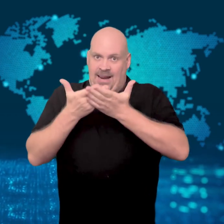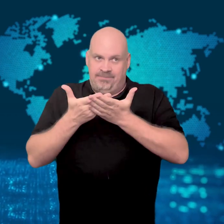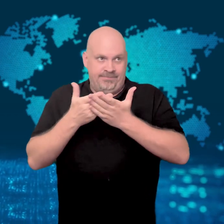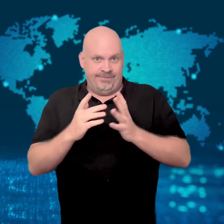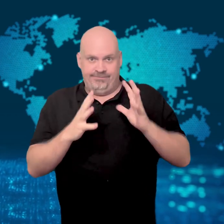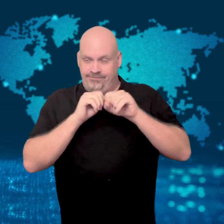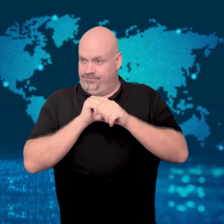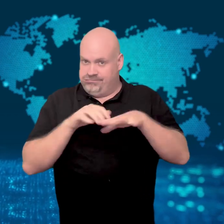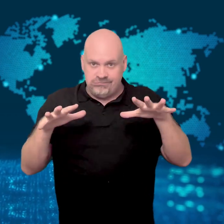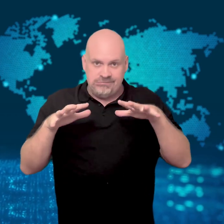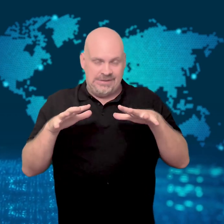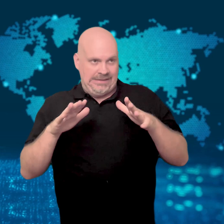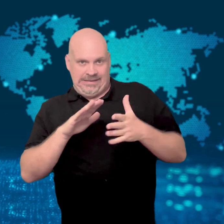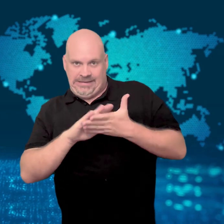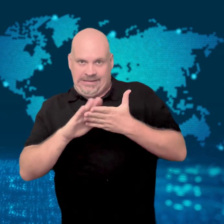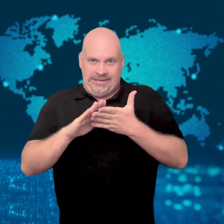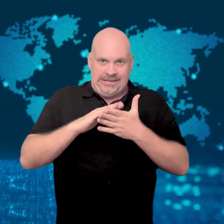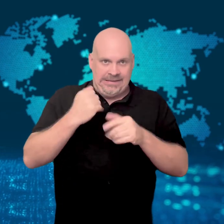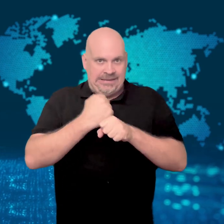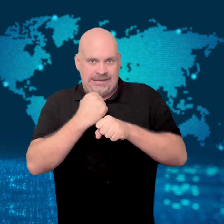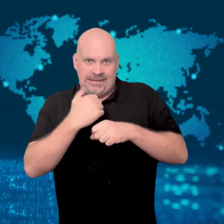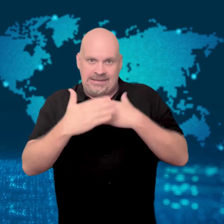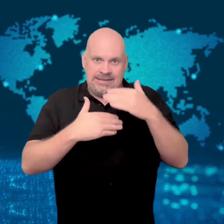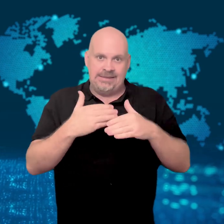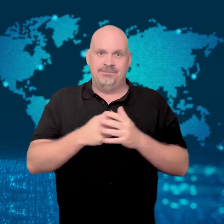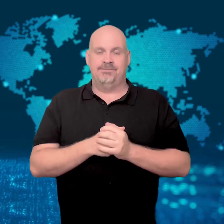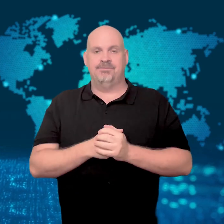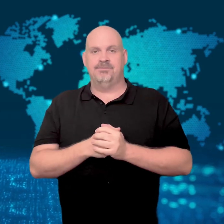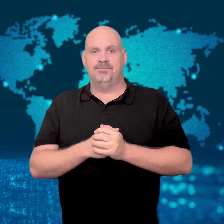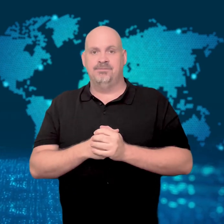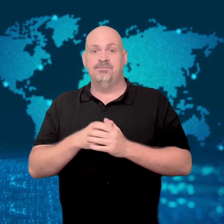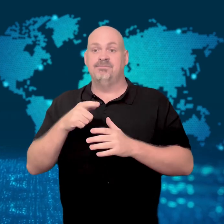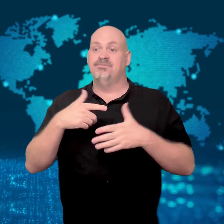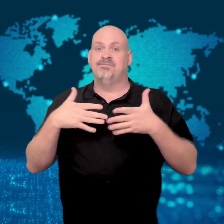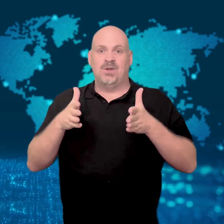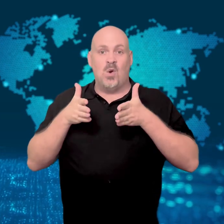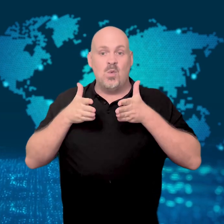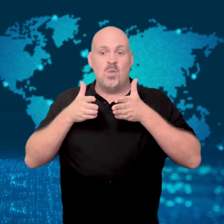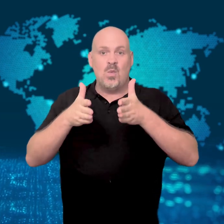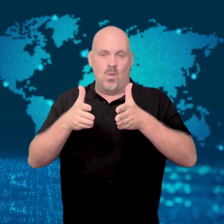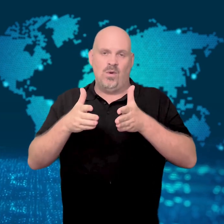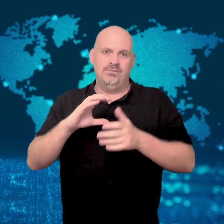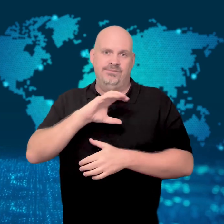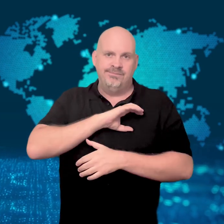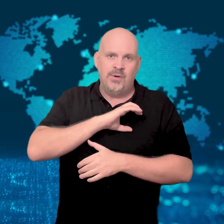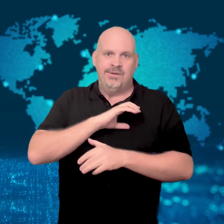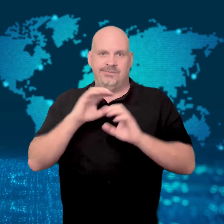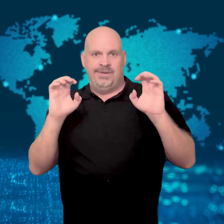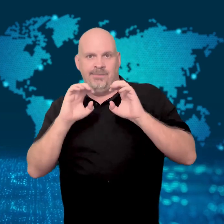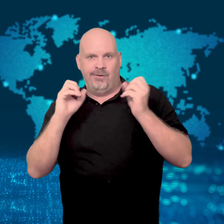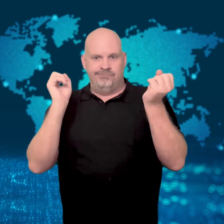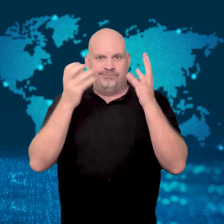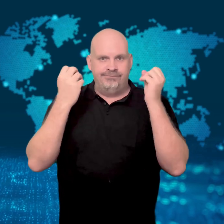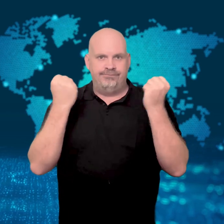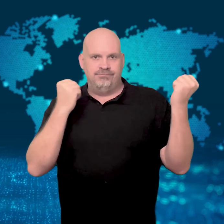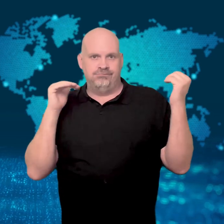Around 100 firemen were deployed to help with the emergency.